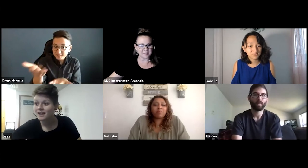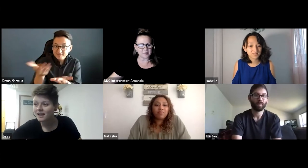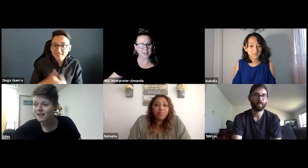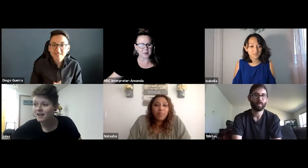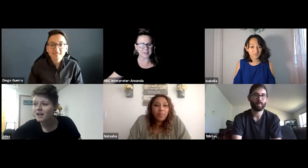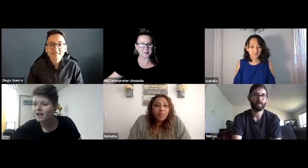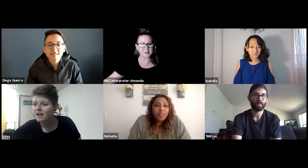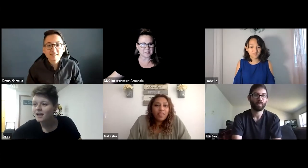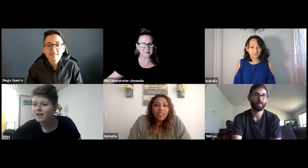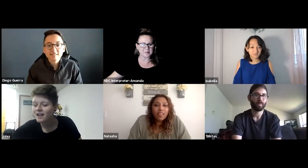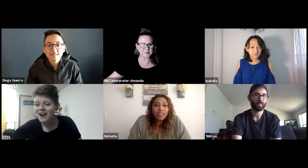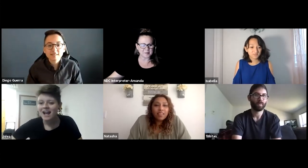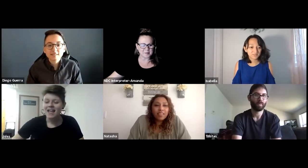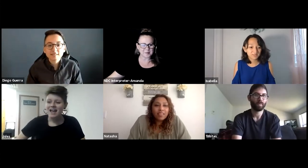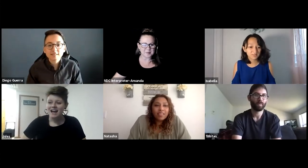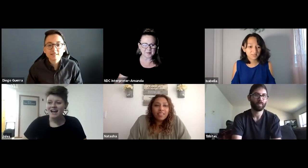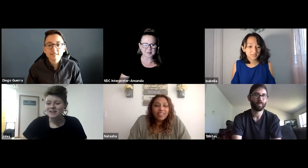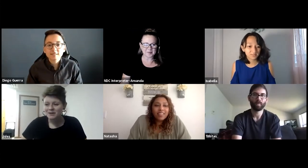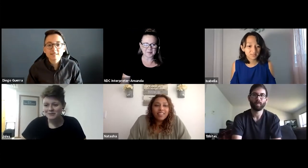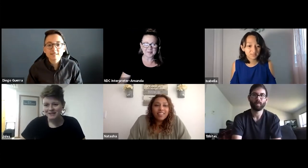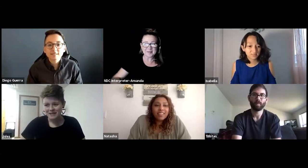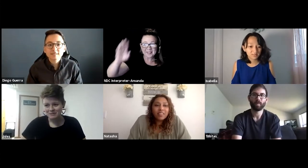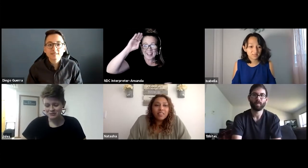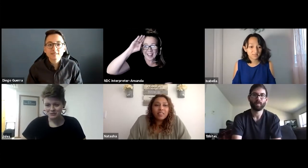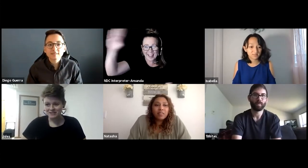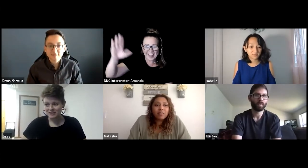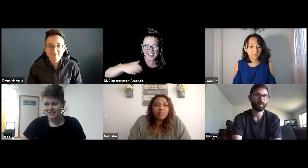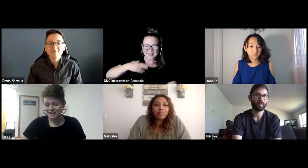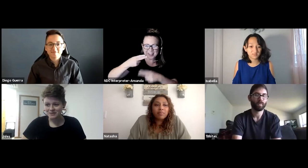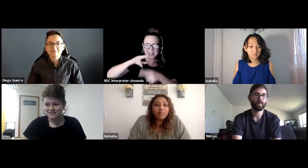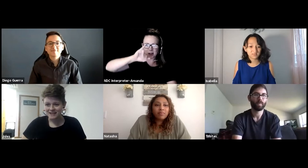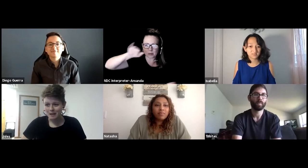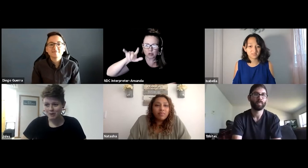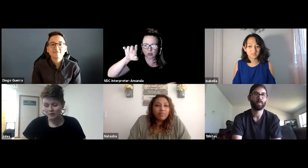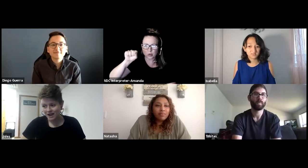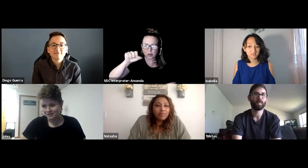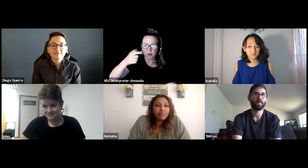Take it away, Jules. Hello. My name is Jules Good, I use they/them pronouns.